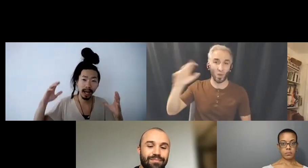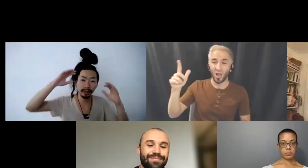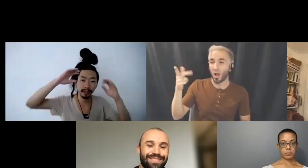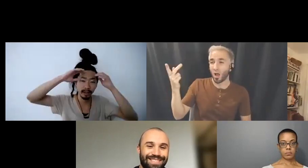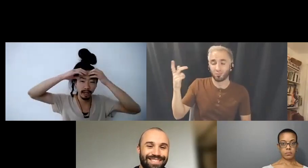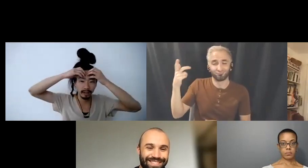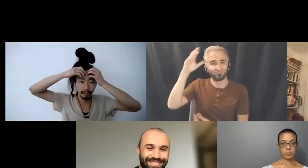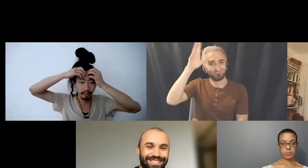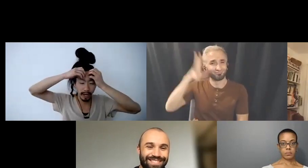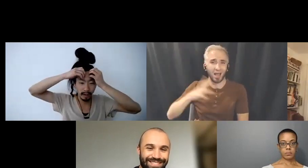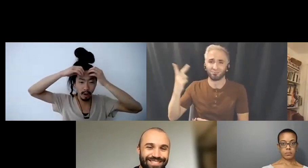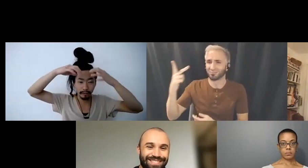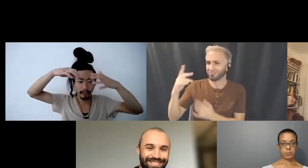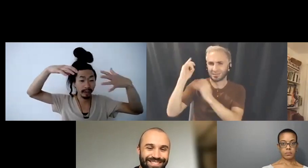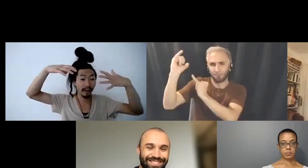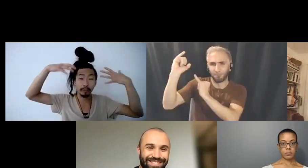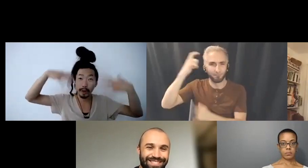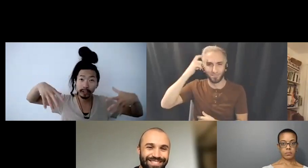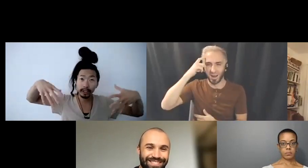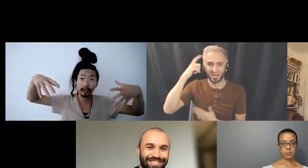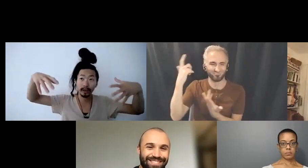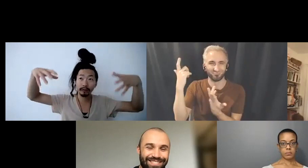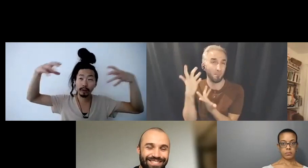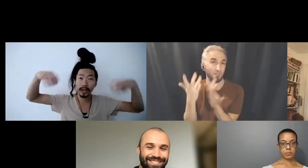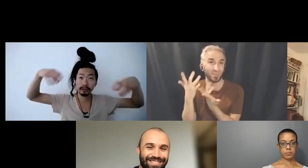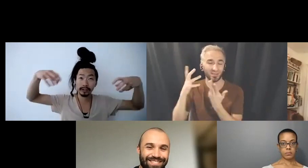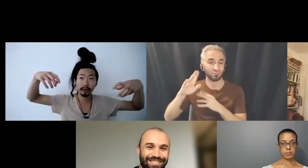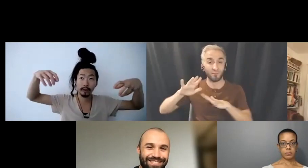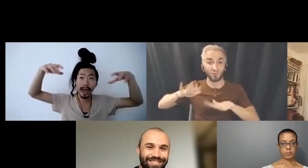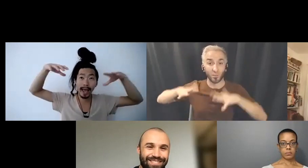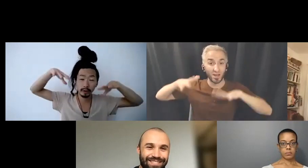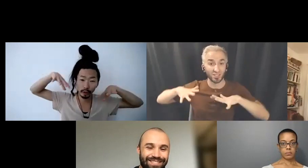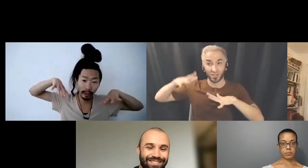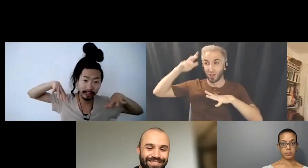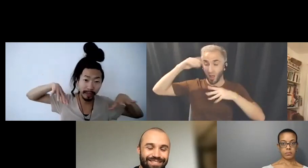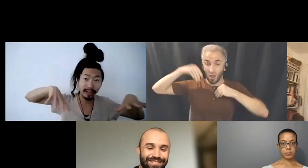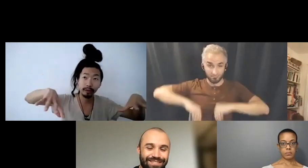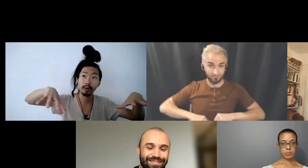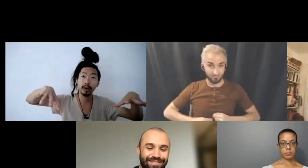the brain of or the vibration of the creative software actually transmitted through it's